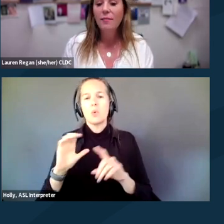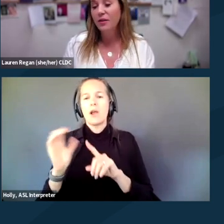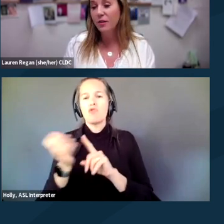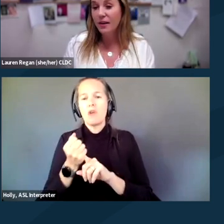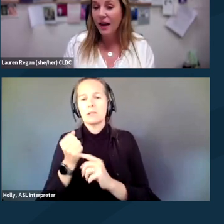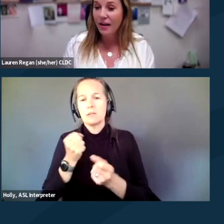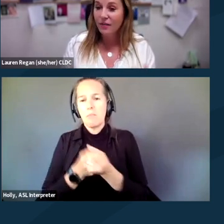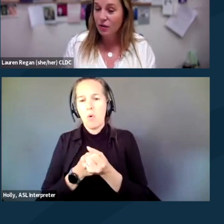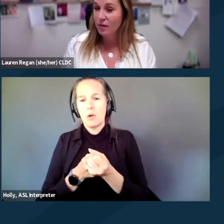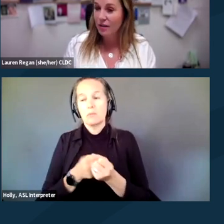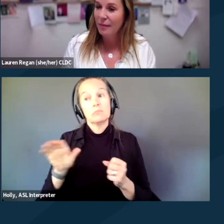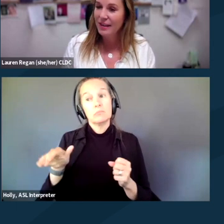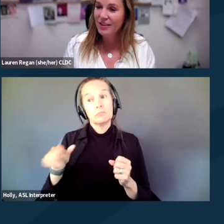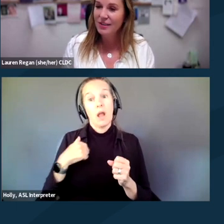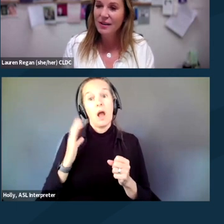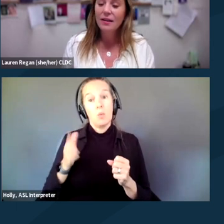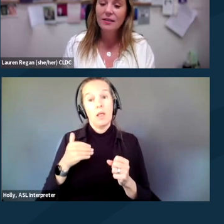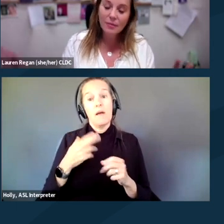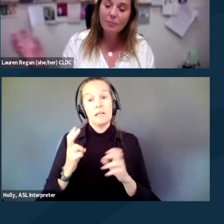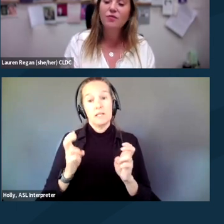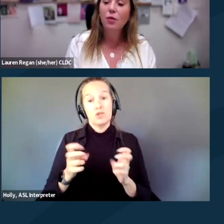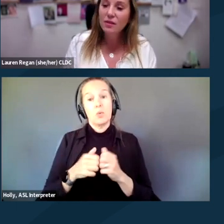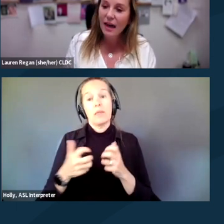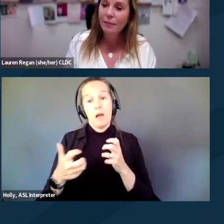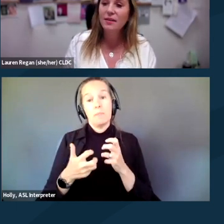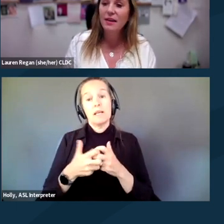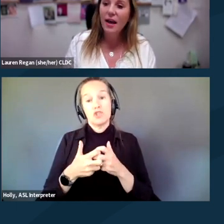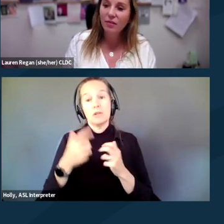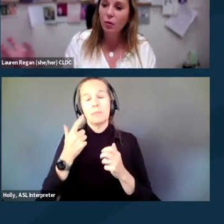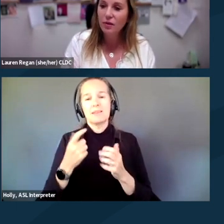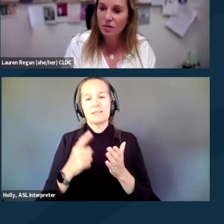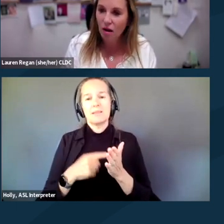that you're gonna have issues and accommodations 'cause sometimes phone zaps and having lawyers call